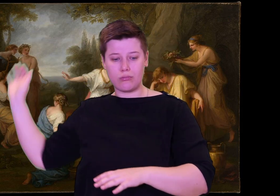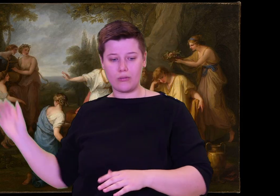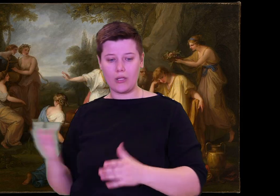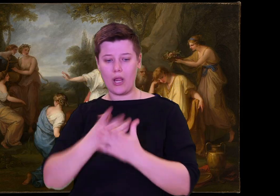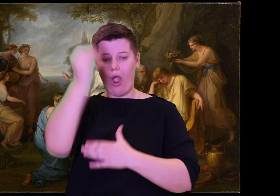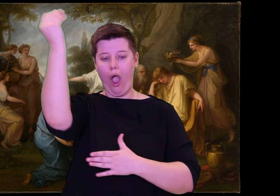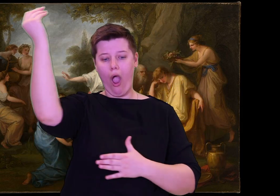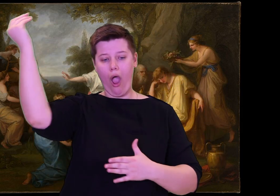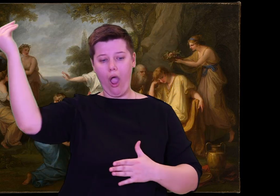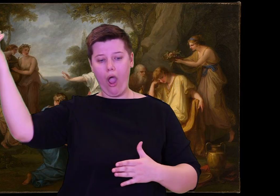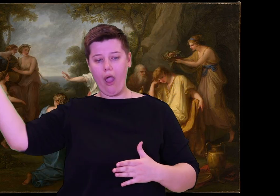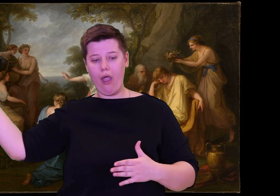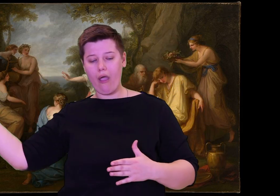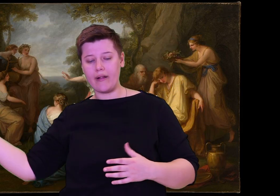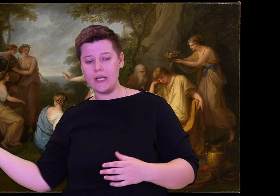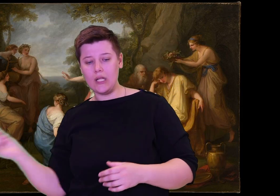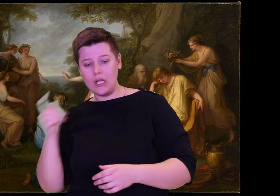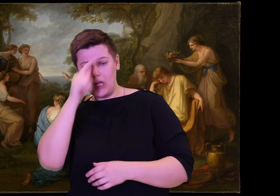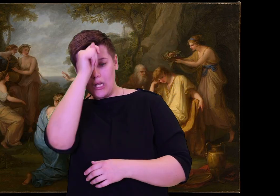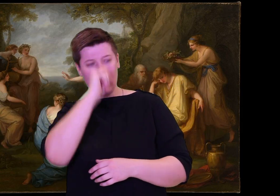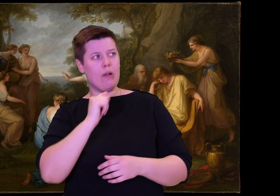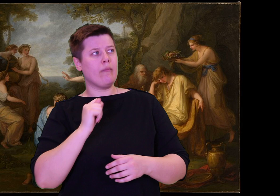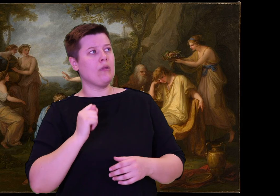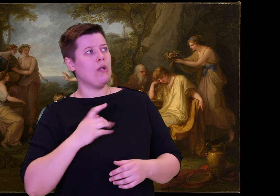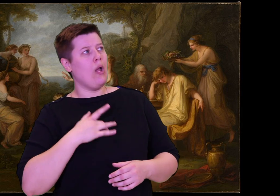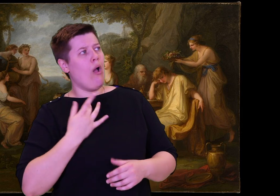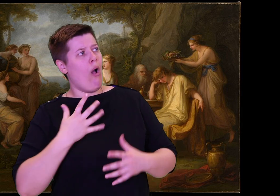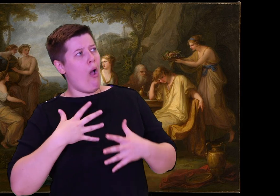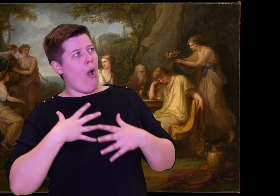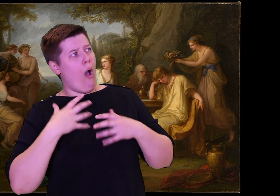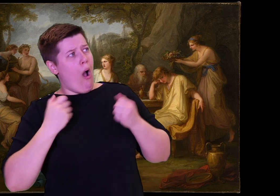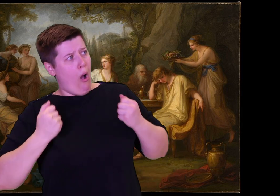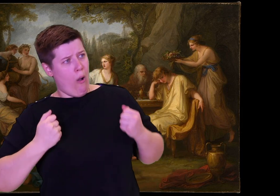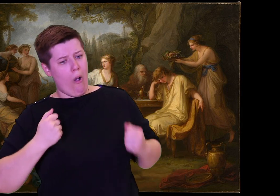me back now. I must be on my way.